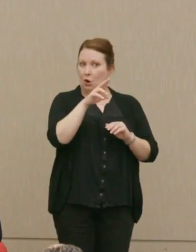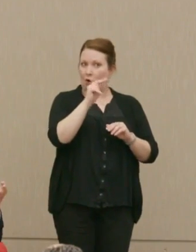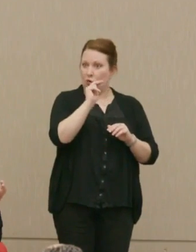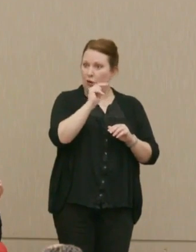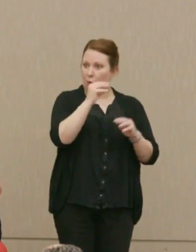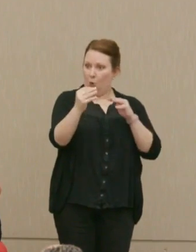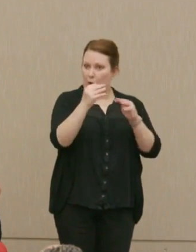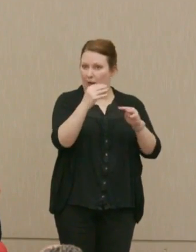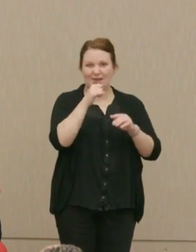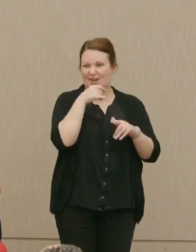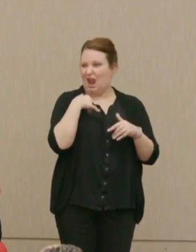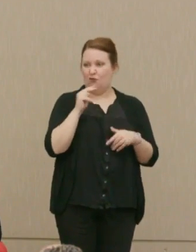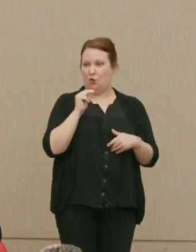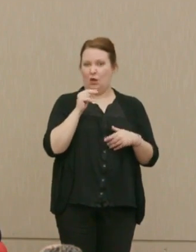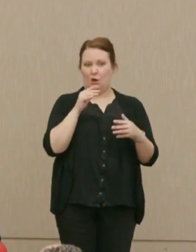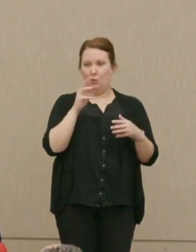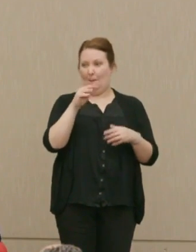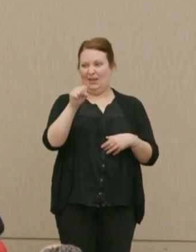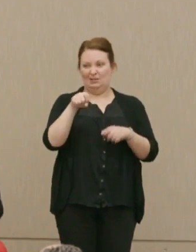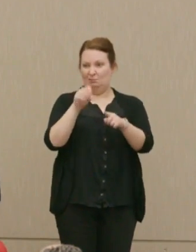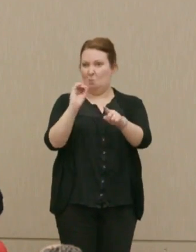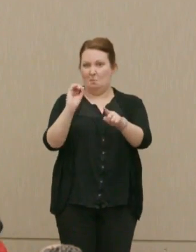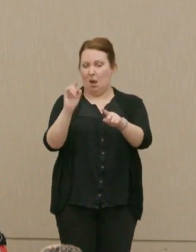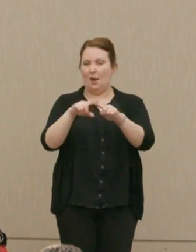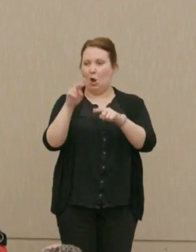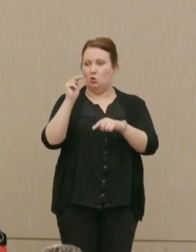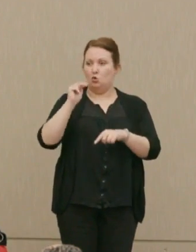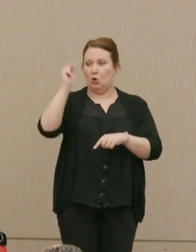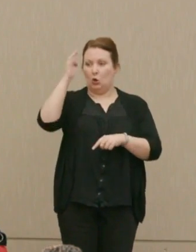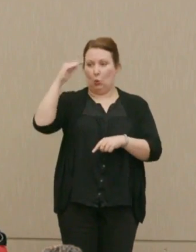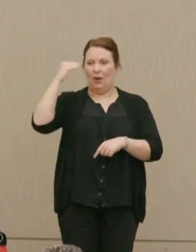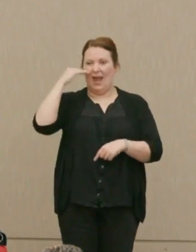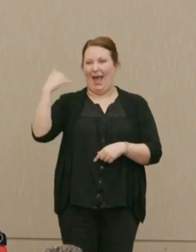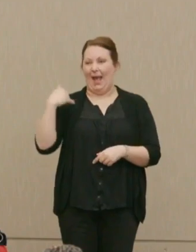They didn't have nuclear weapons. North Korea does have nuclear weapons, but only a few.